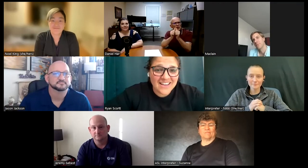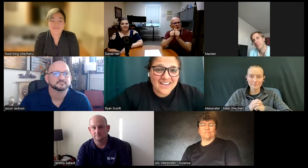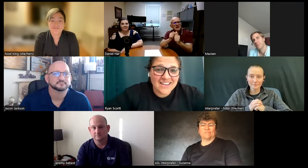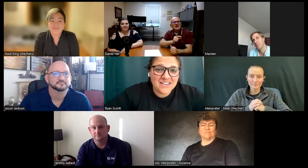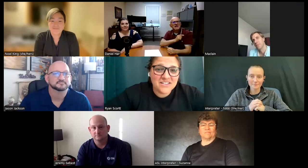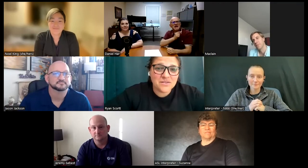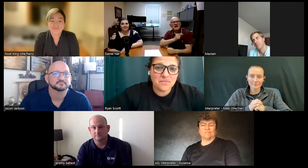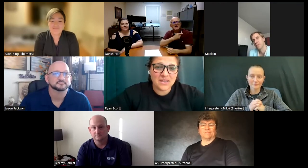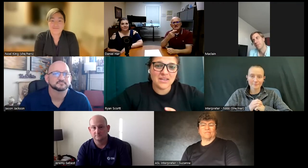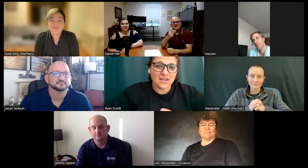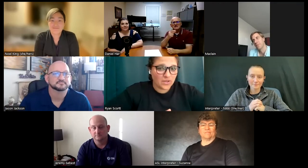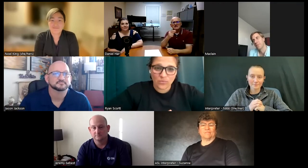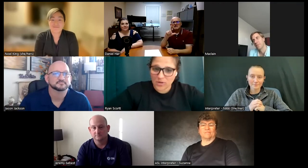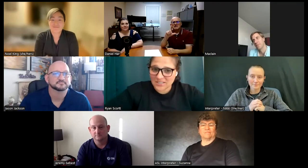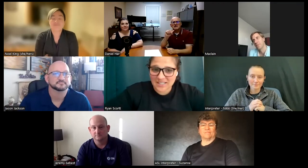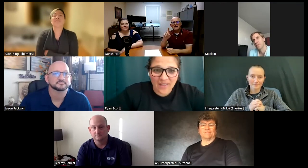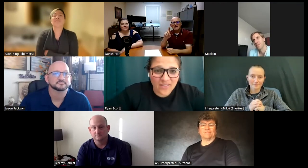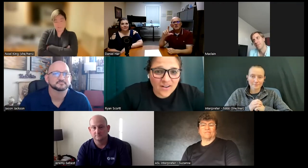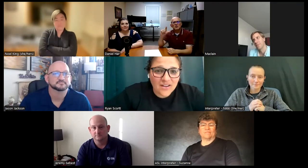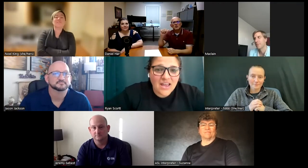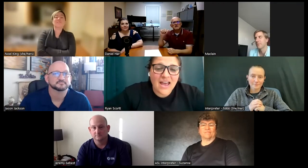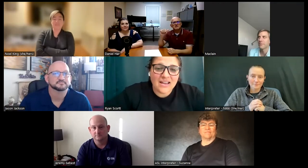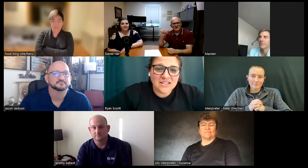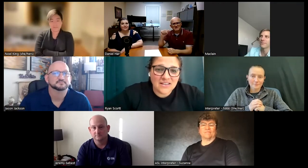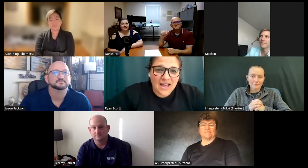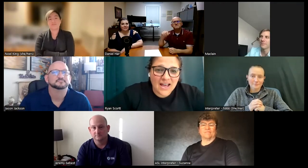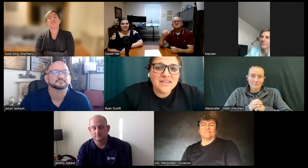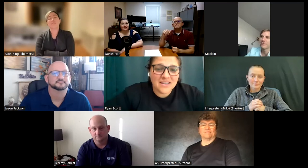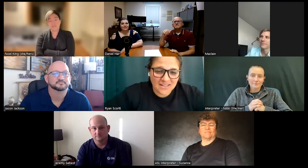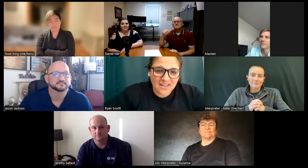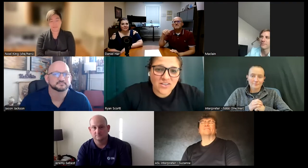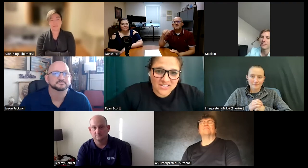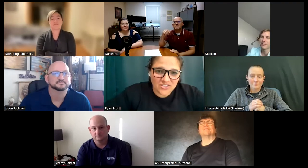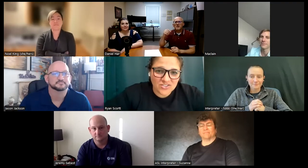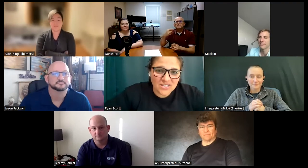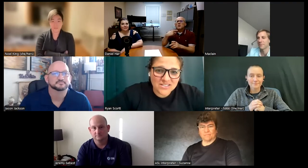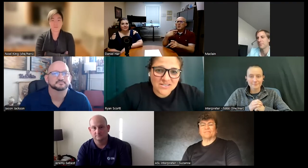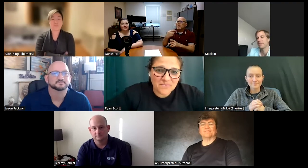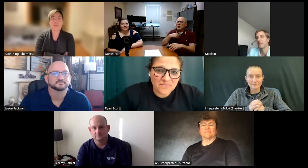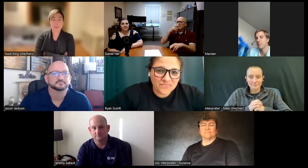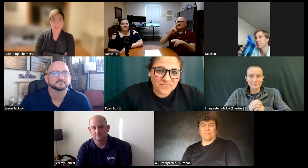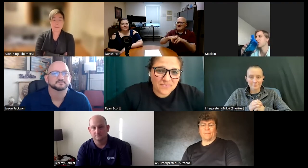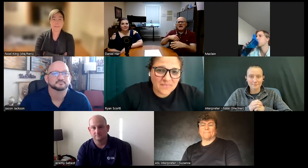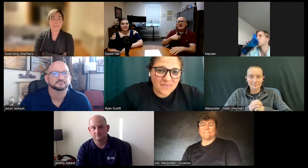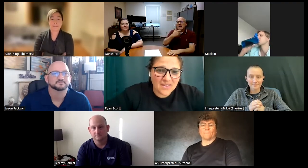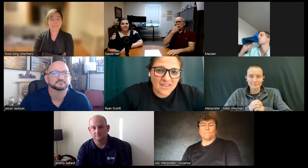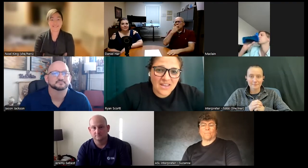and being we work together at glad in Los Angeles